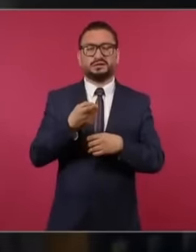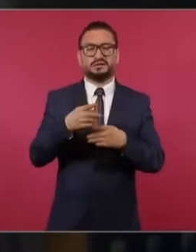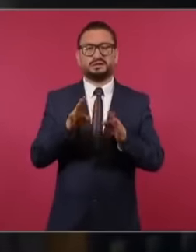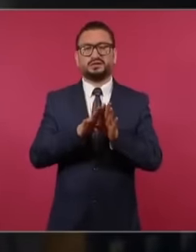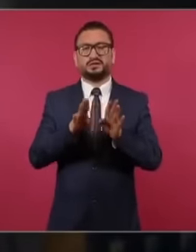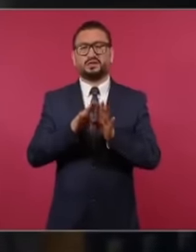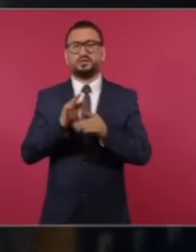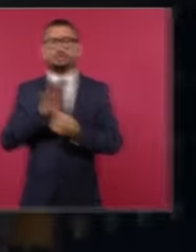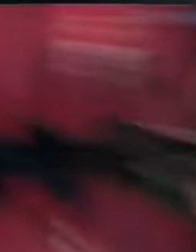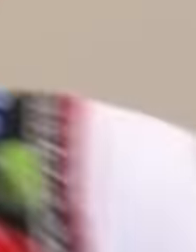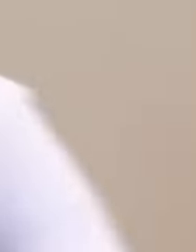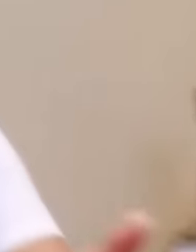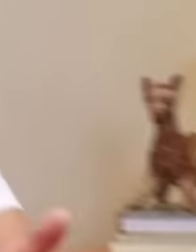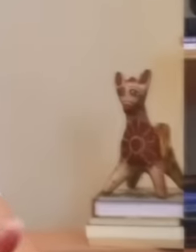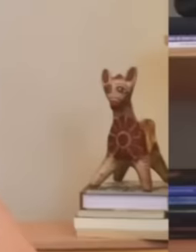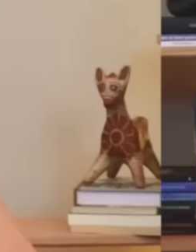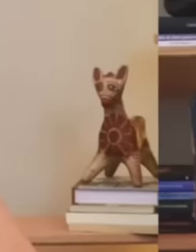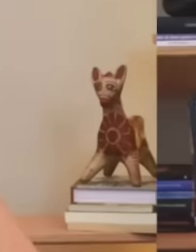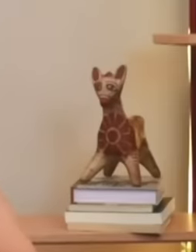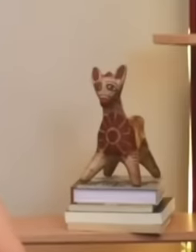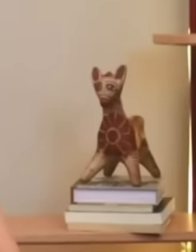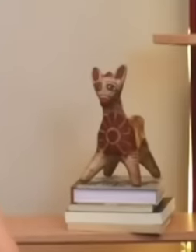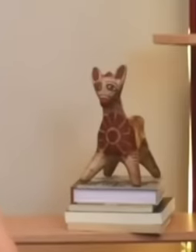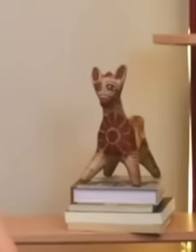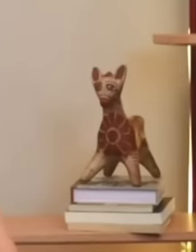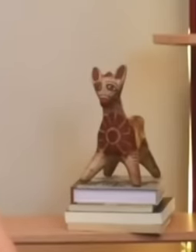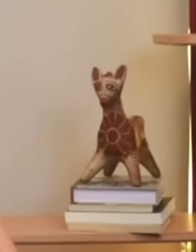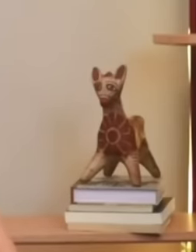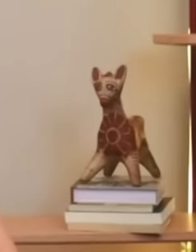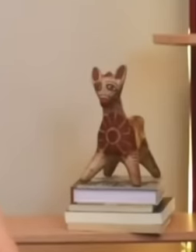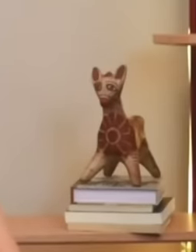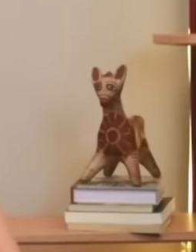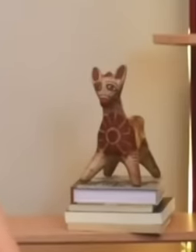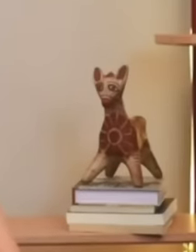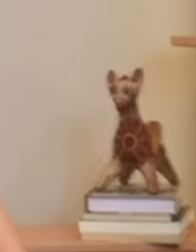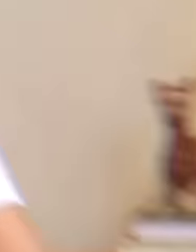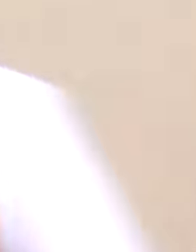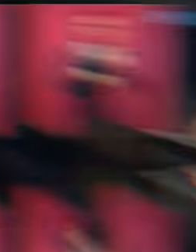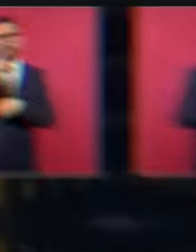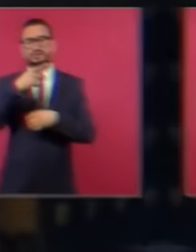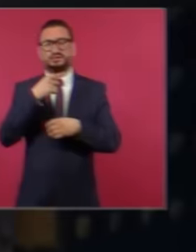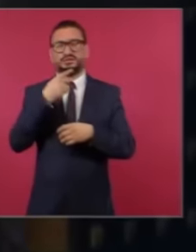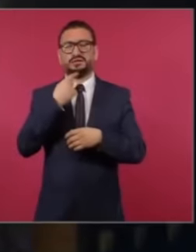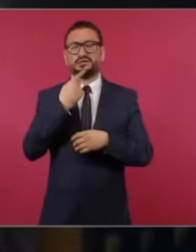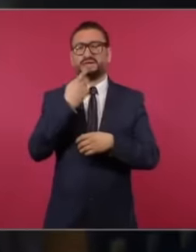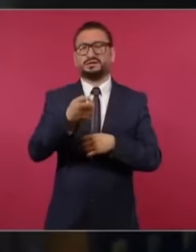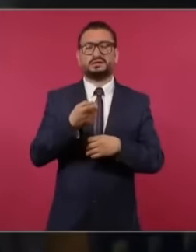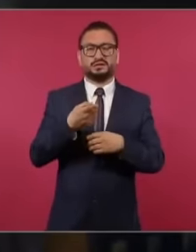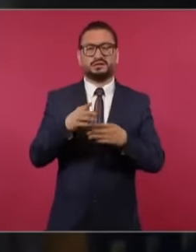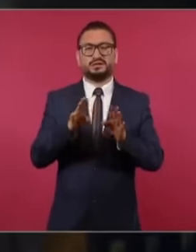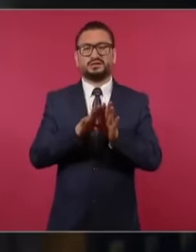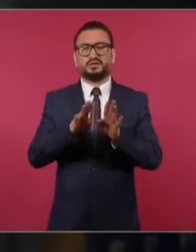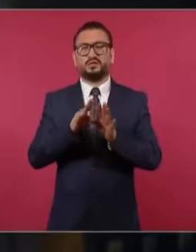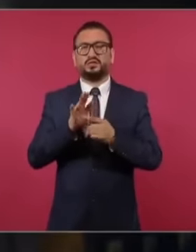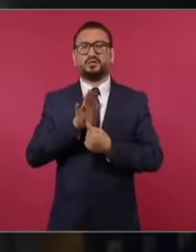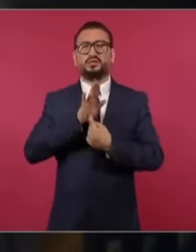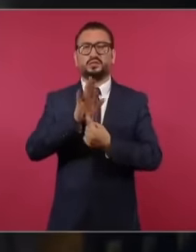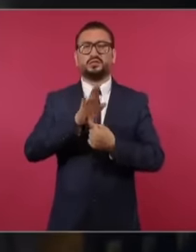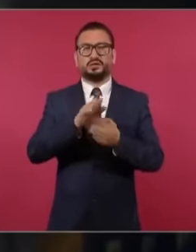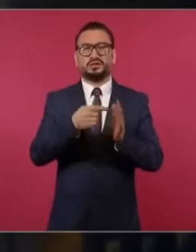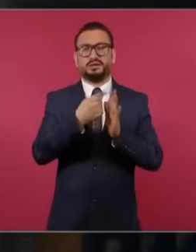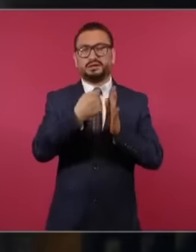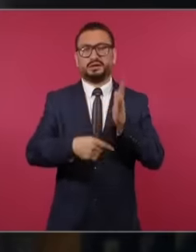Dr. Claudia Shan wins are real. She even said that it is not possible for Morena to have